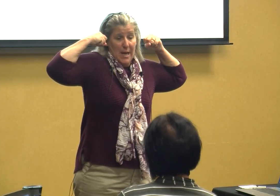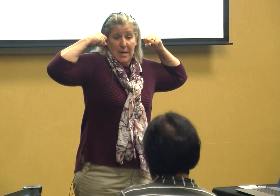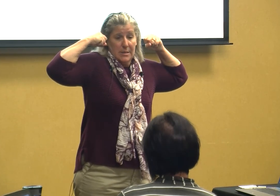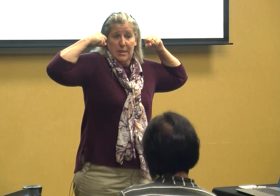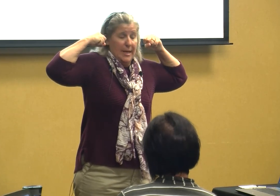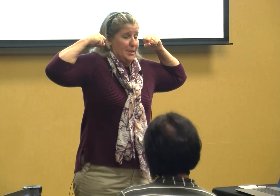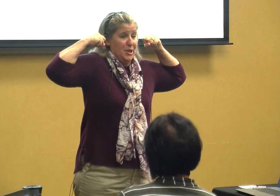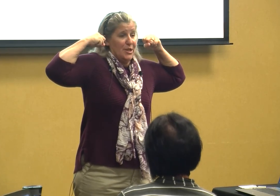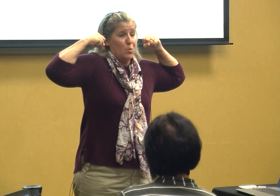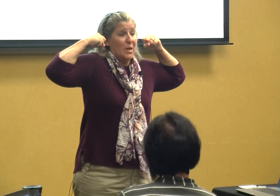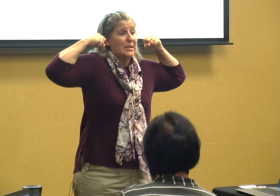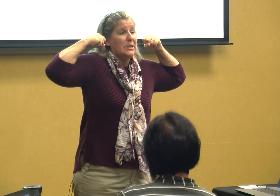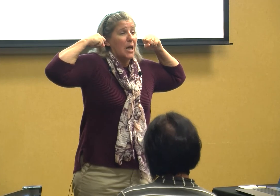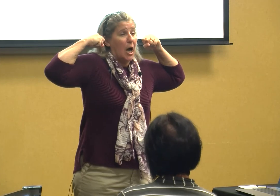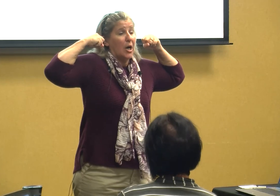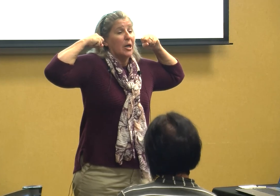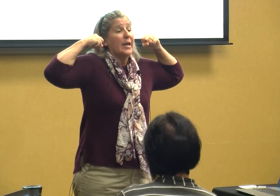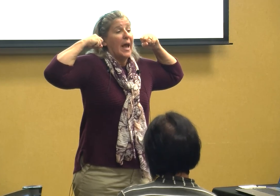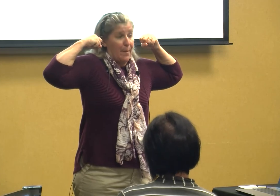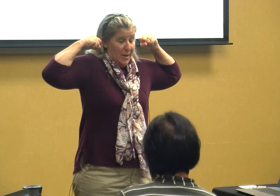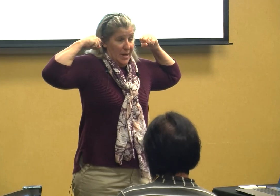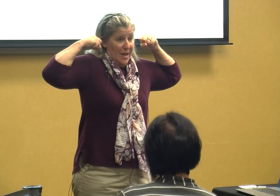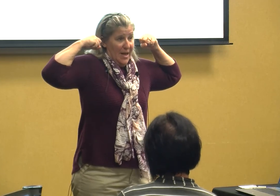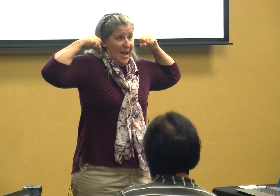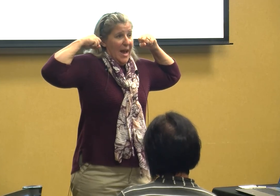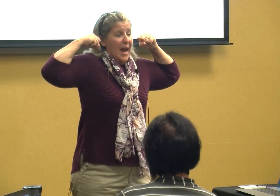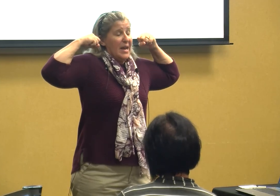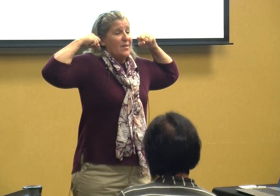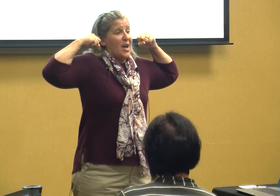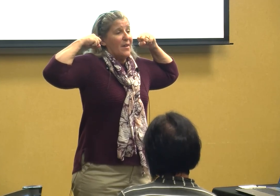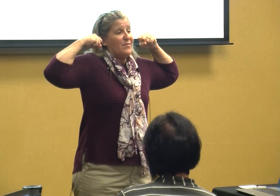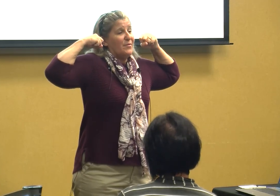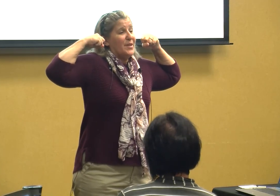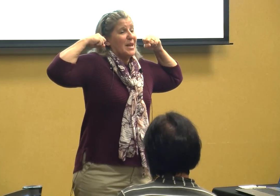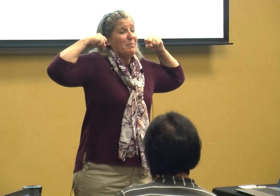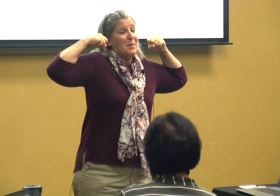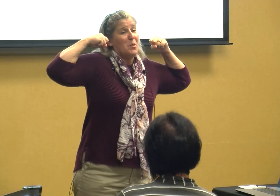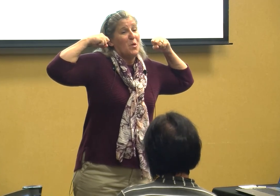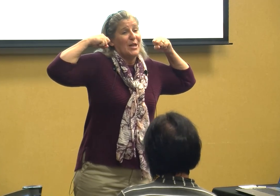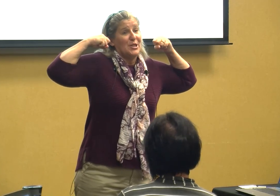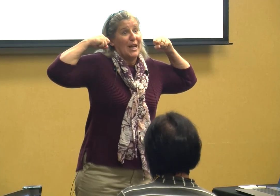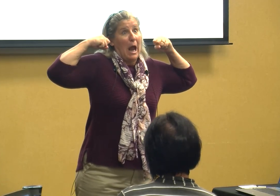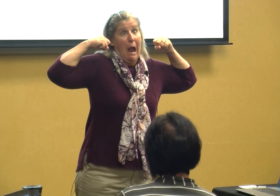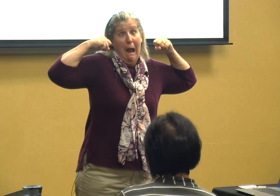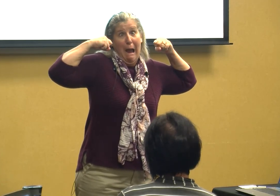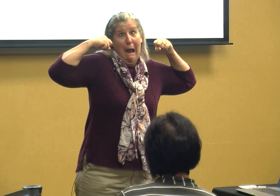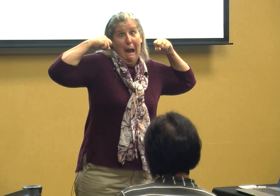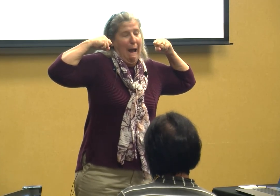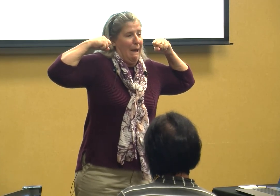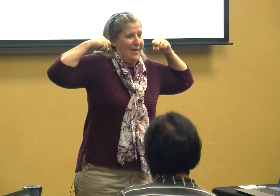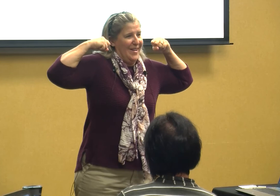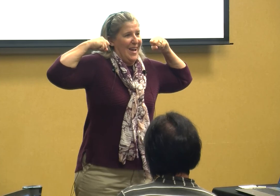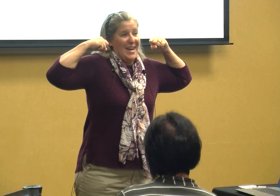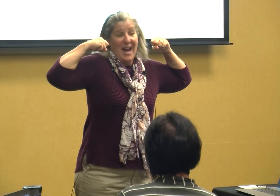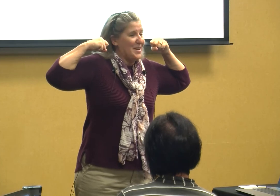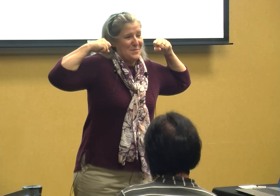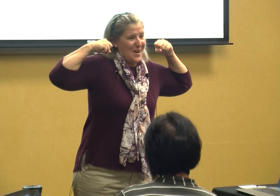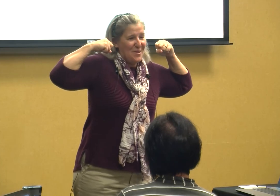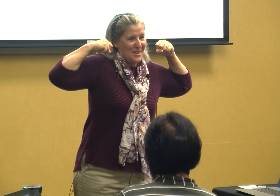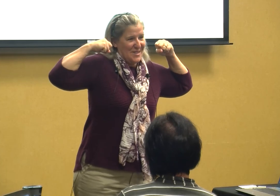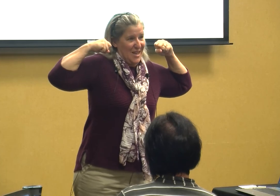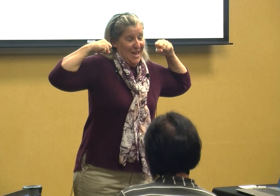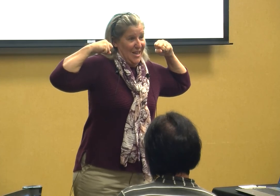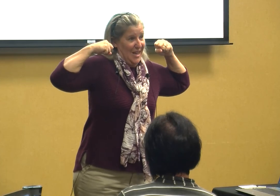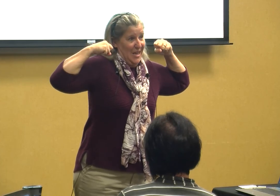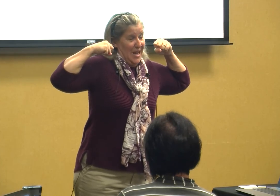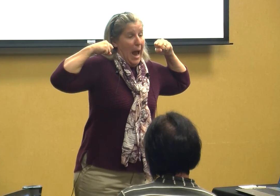hands it just was not going to happen and I've got 15 people watching and I don't know this kid at